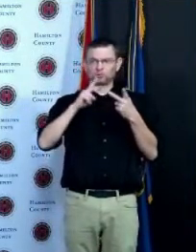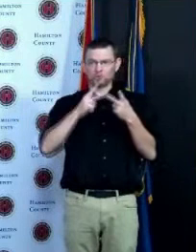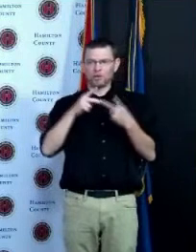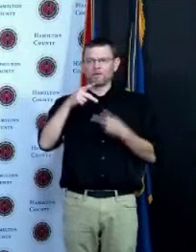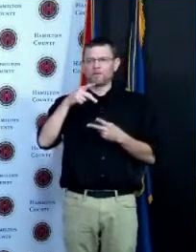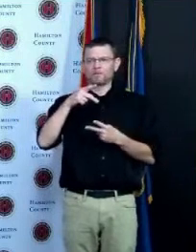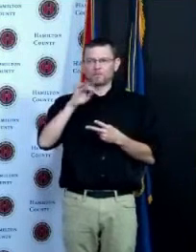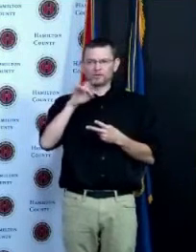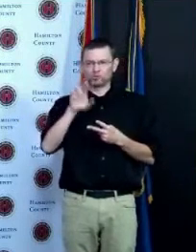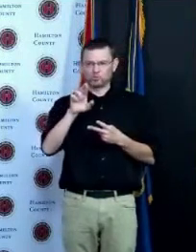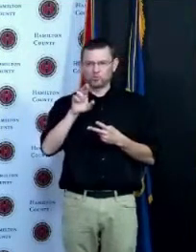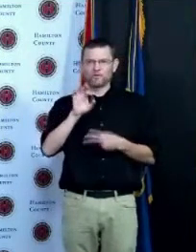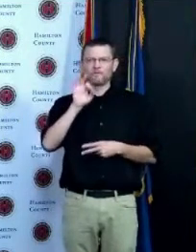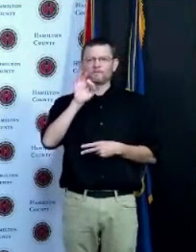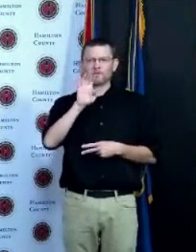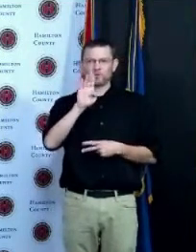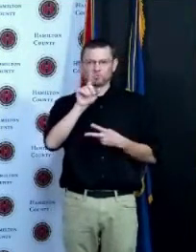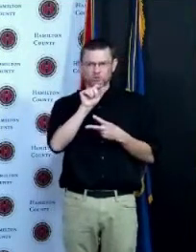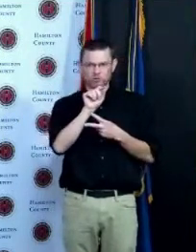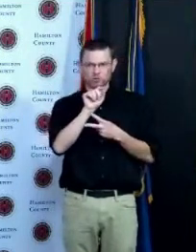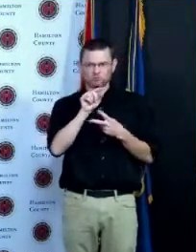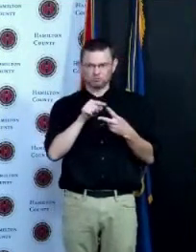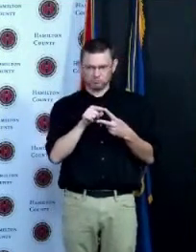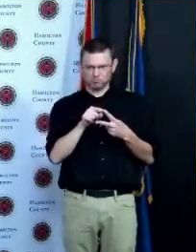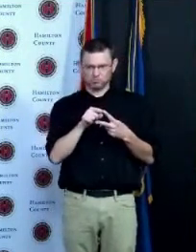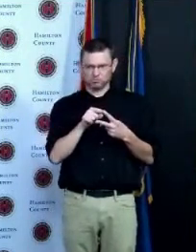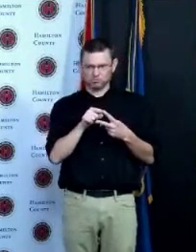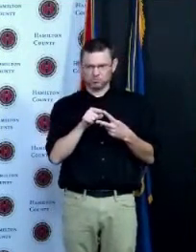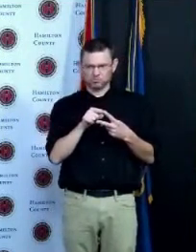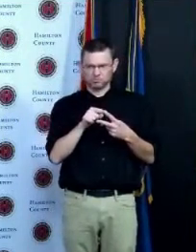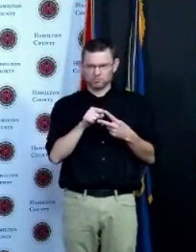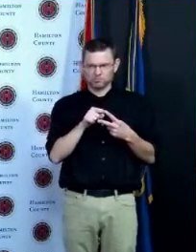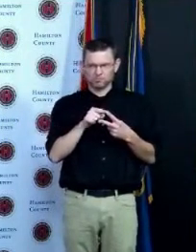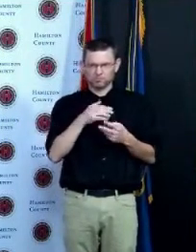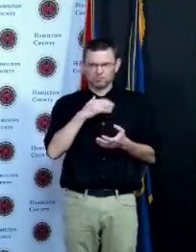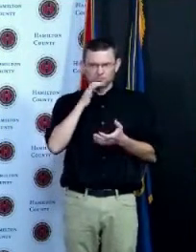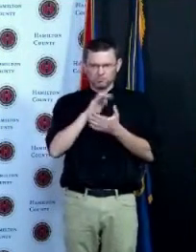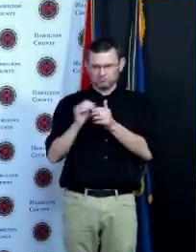the people's judge my wife got it with me and to be honest she went through two days of